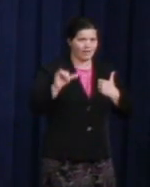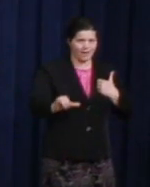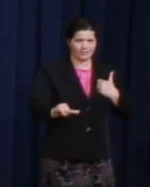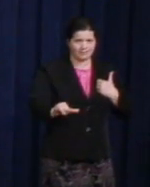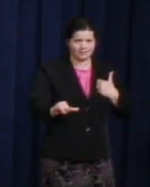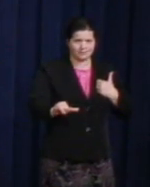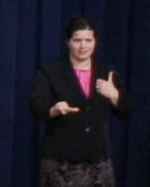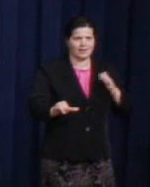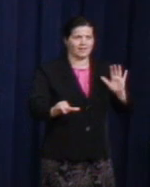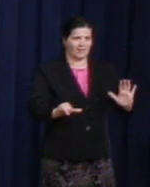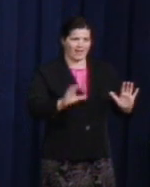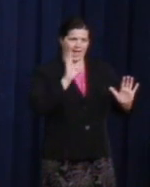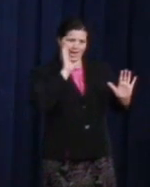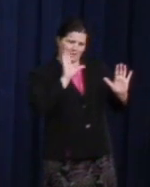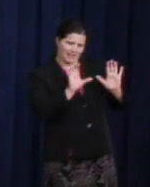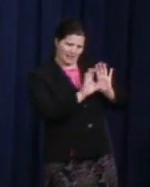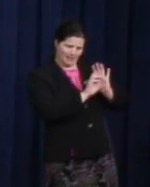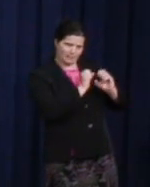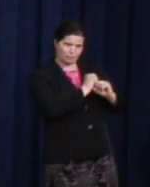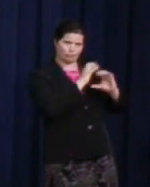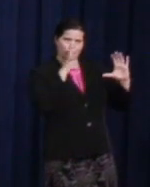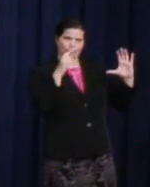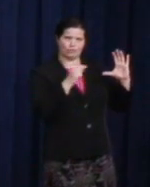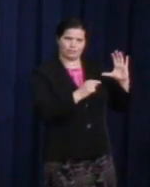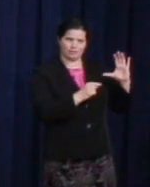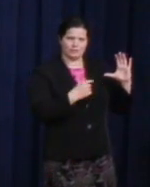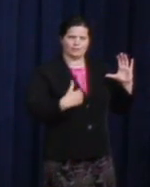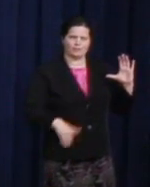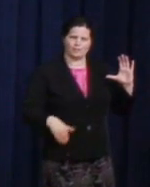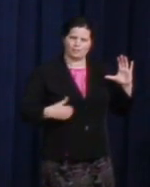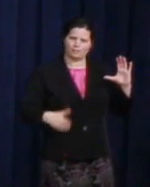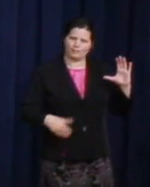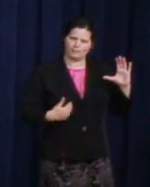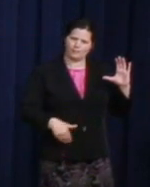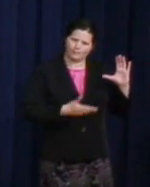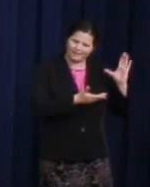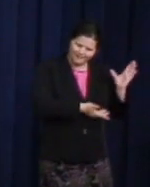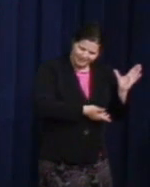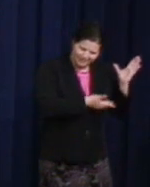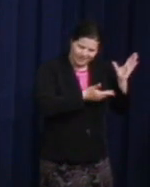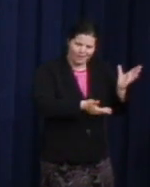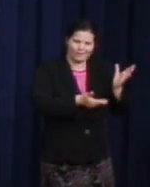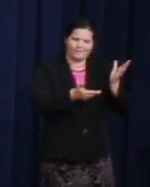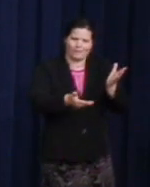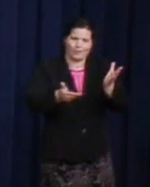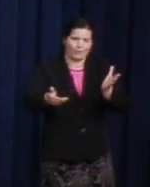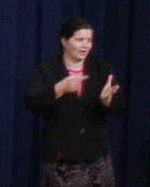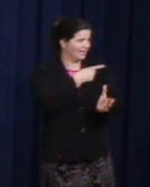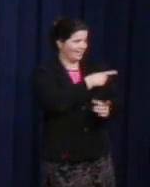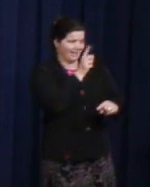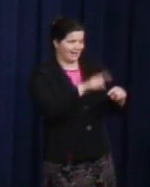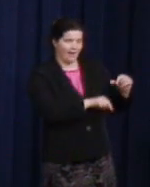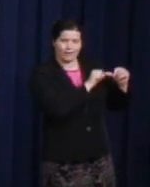image borne out of bullets but carried forward by each of us: everyone who runs openly for public